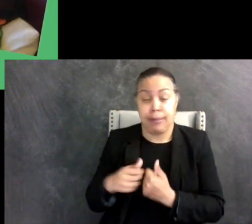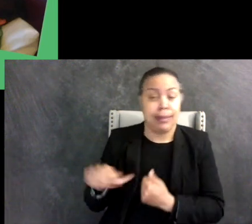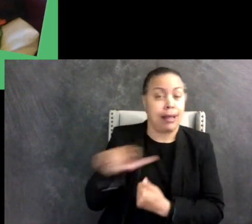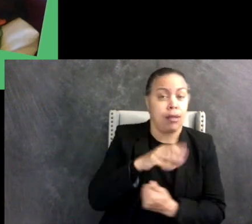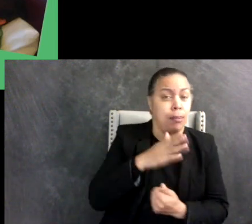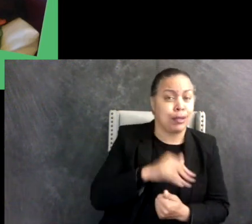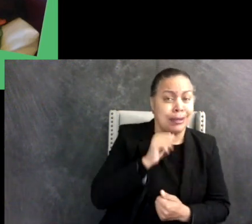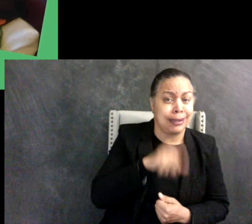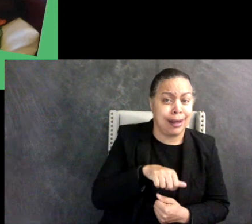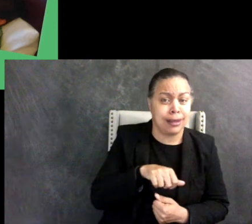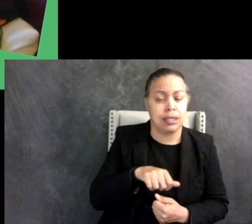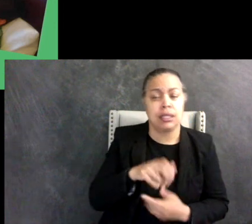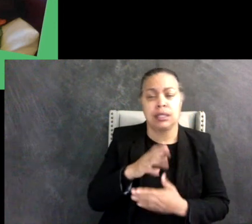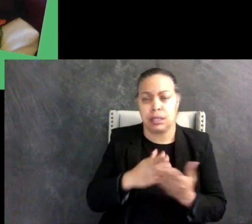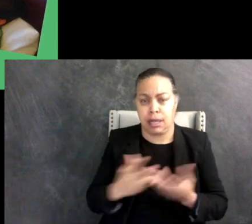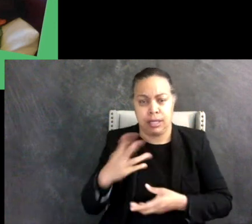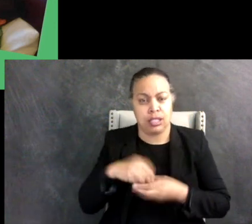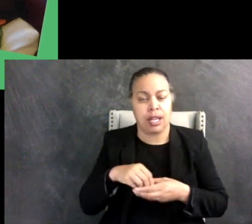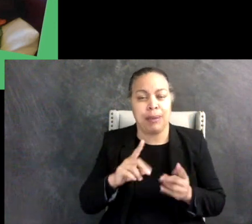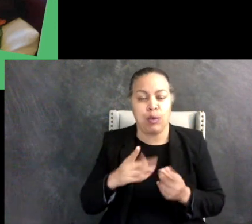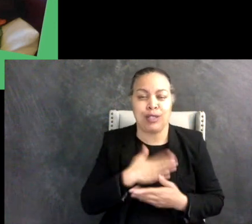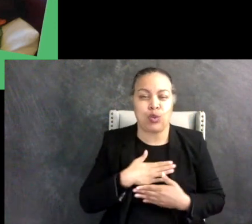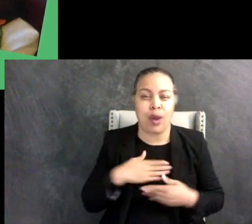Some autistic people really enjoy parallel play because you don't have to be doing the same